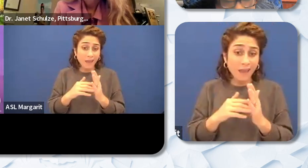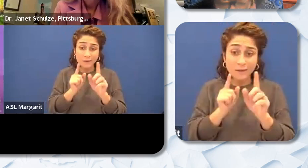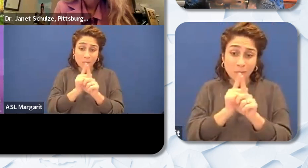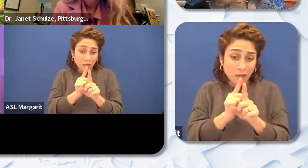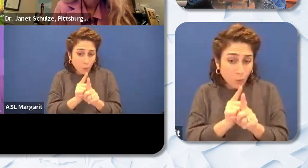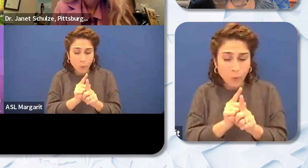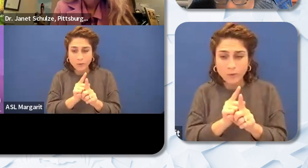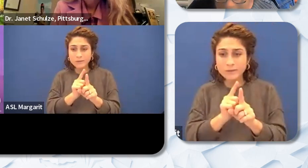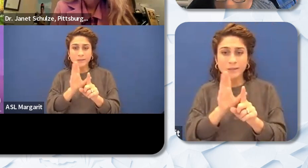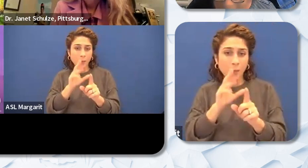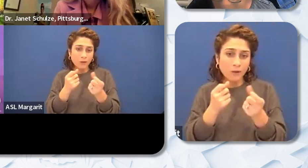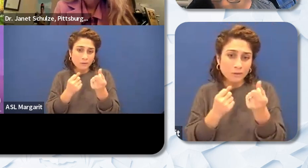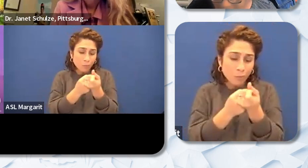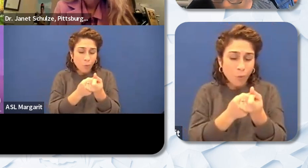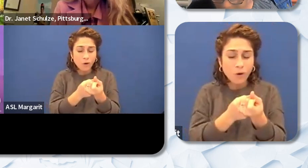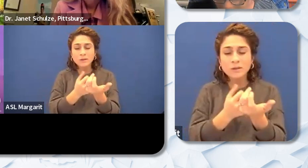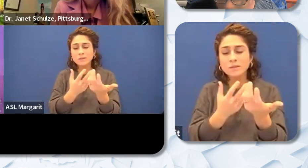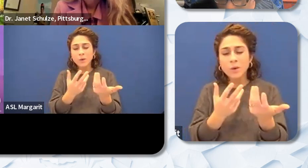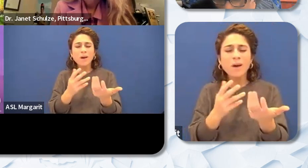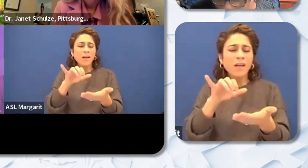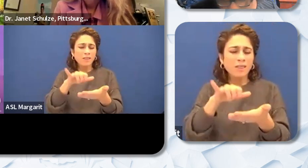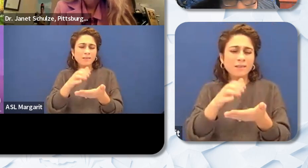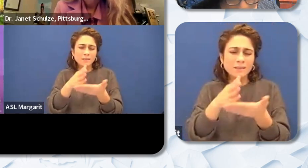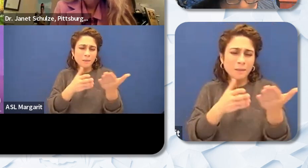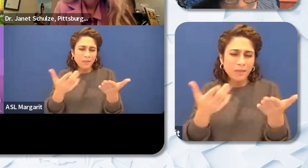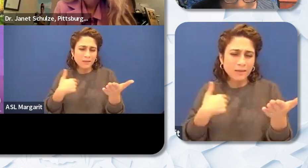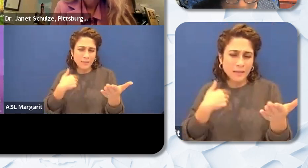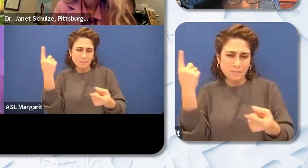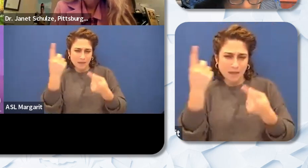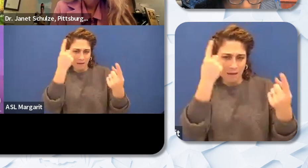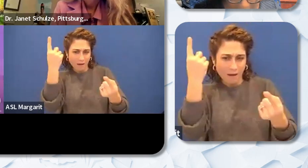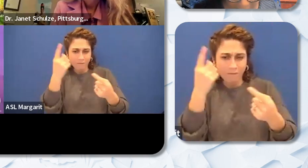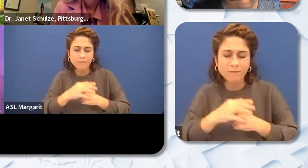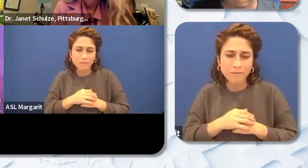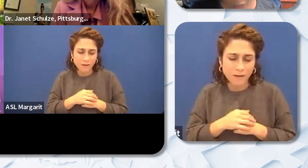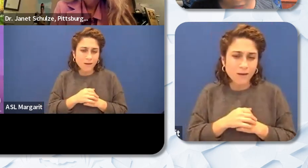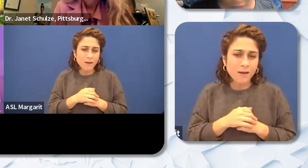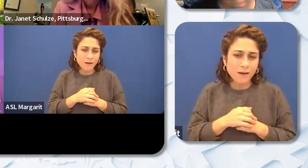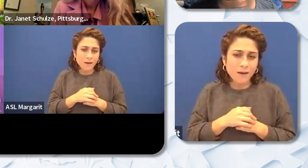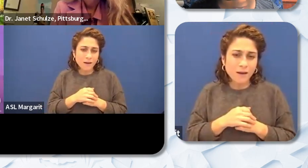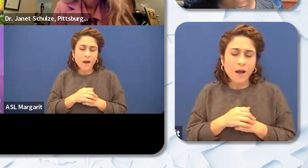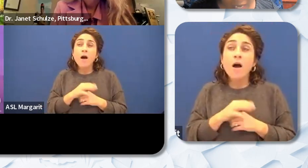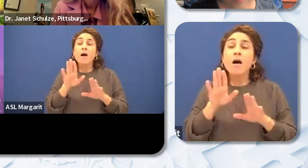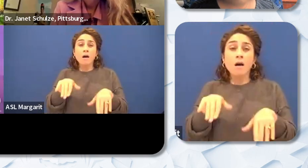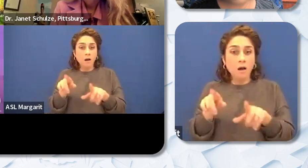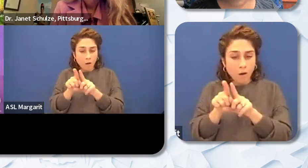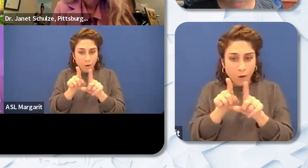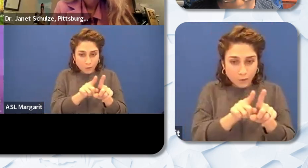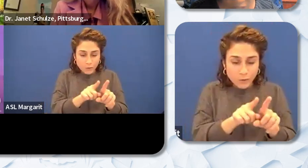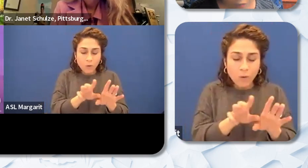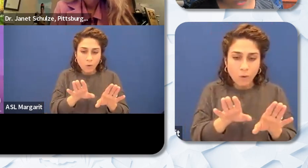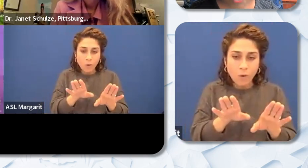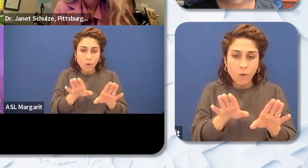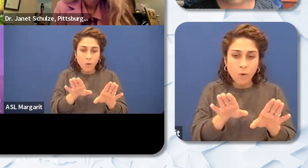are some of the things that I I'm thinking of about. Also give them the genuine opportunity